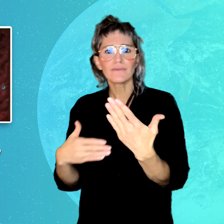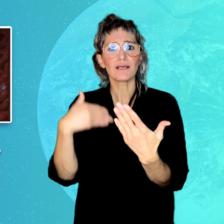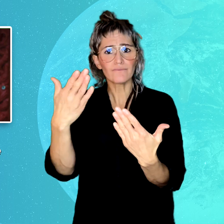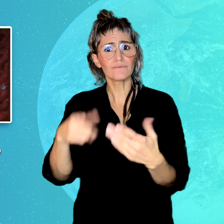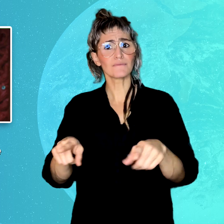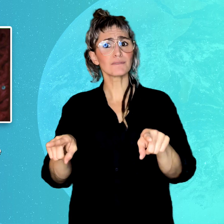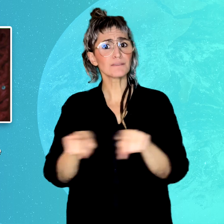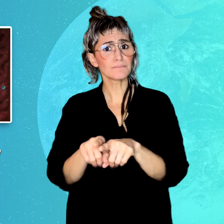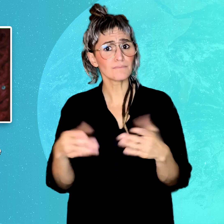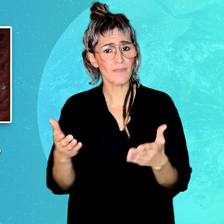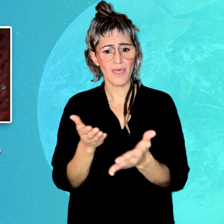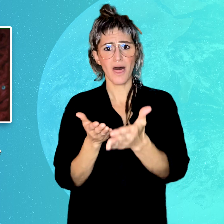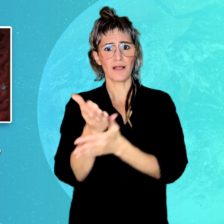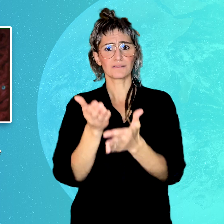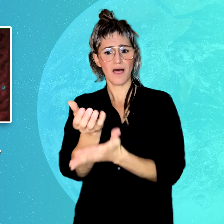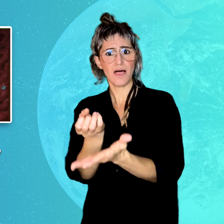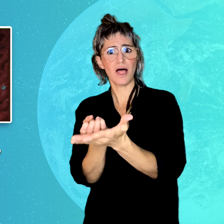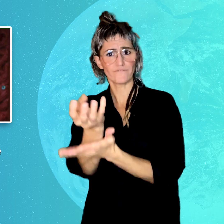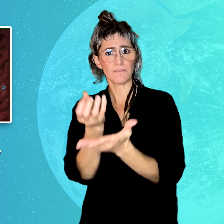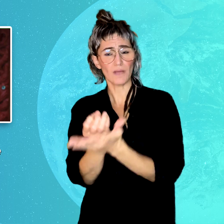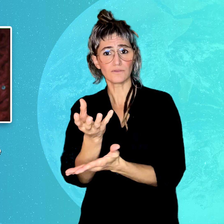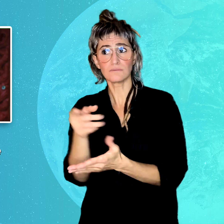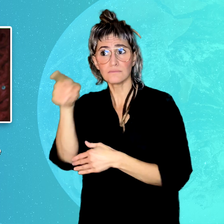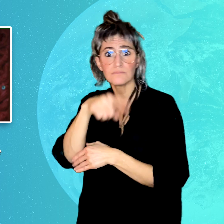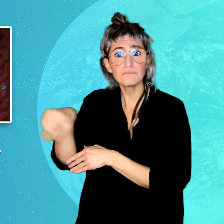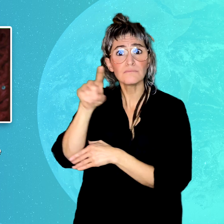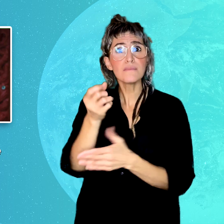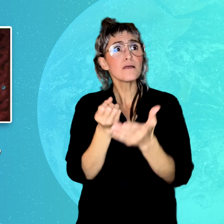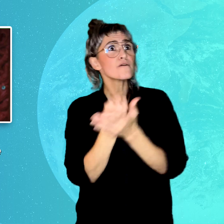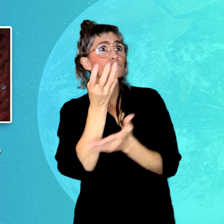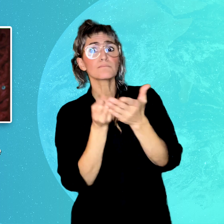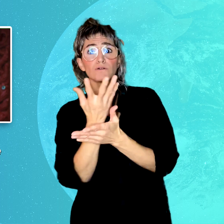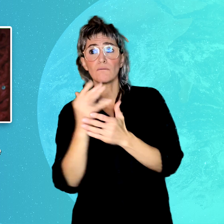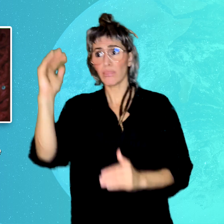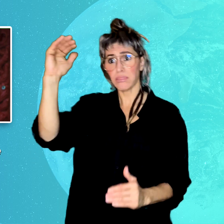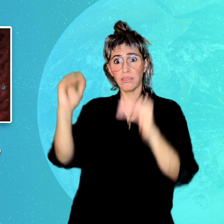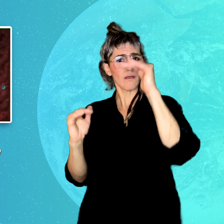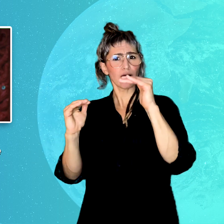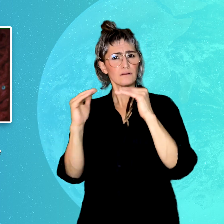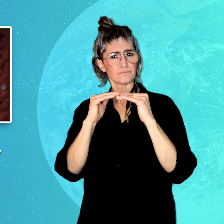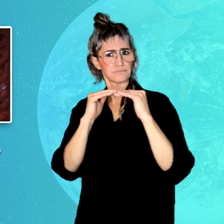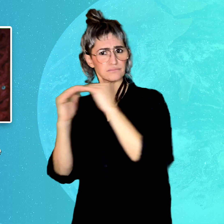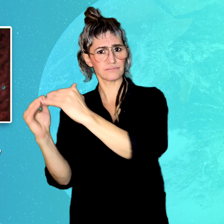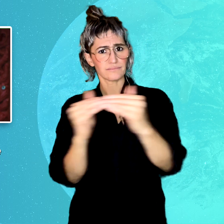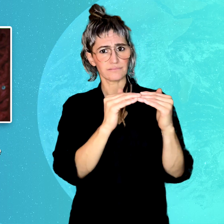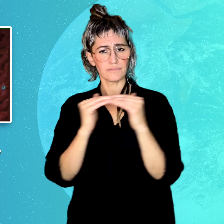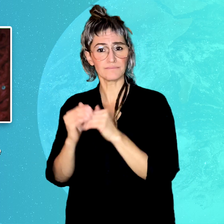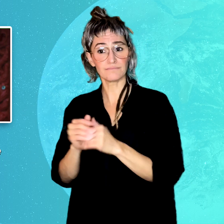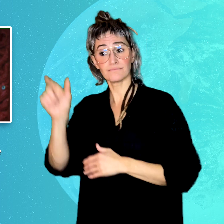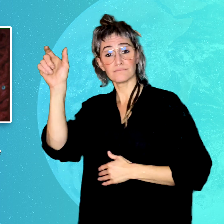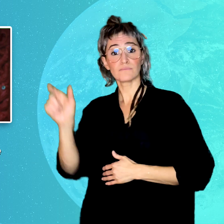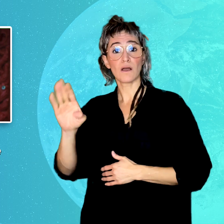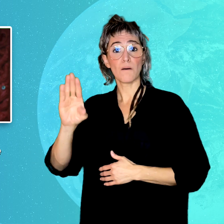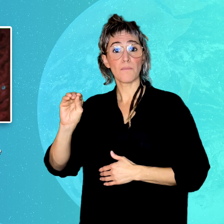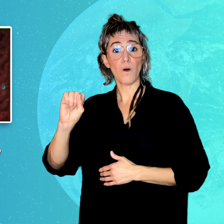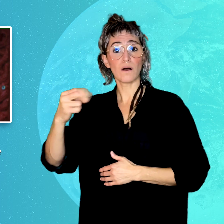by providing reasonable accommodation and access